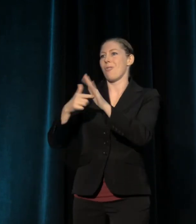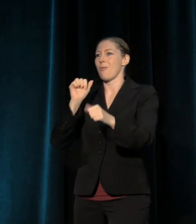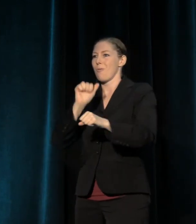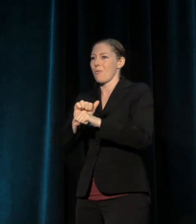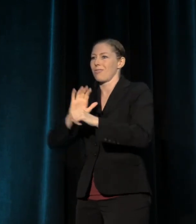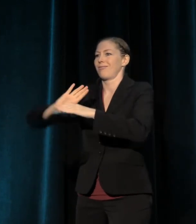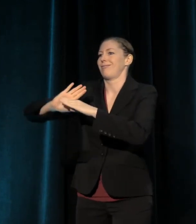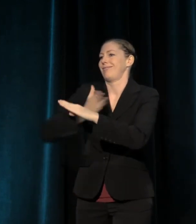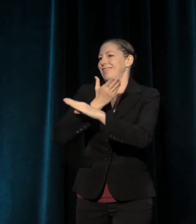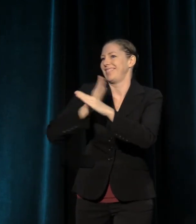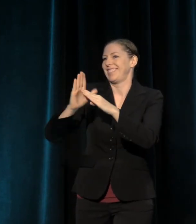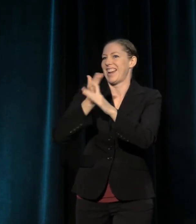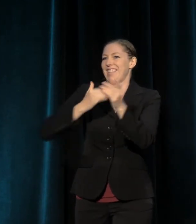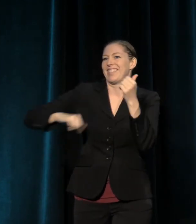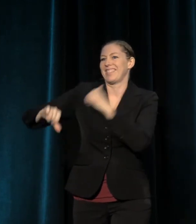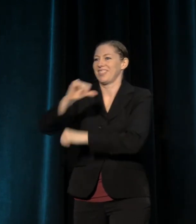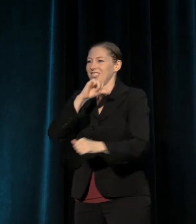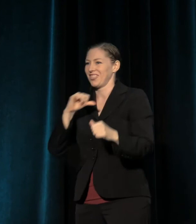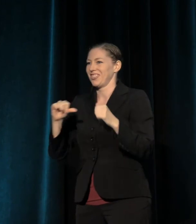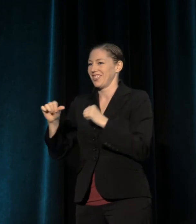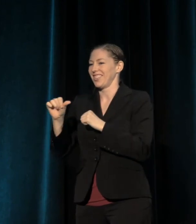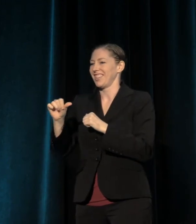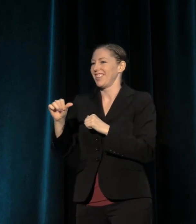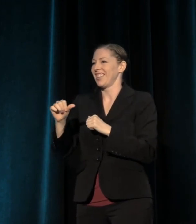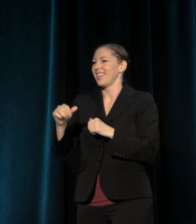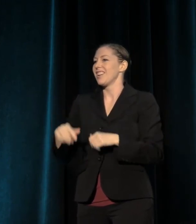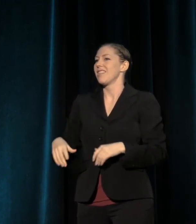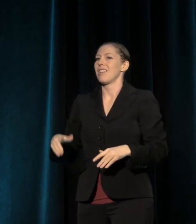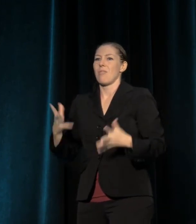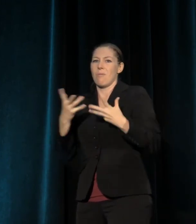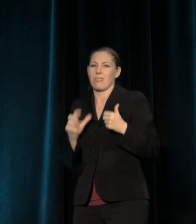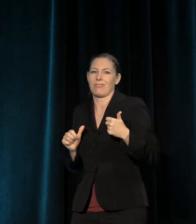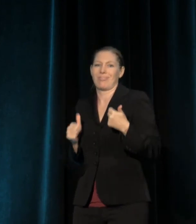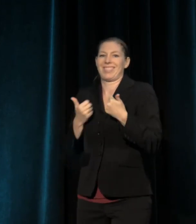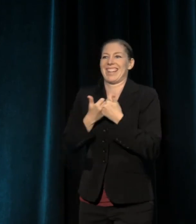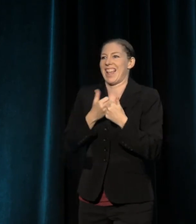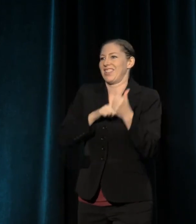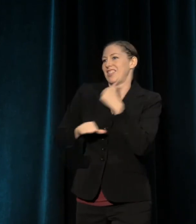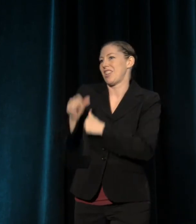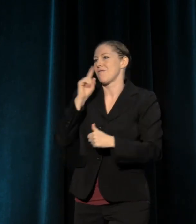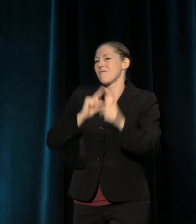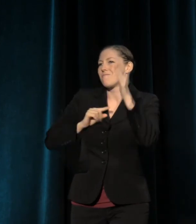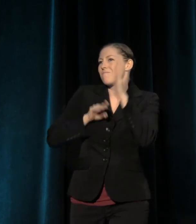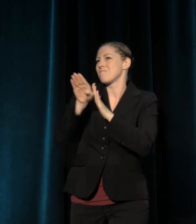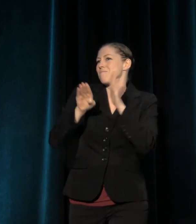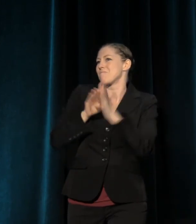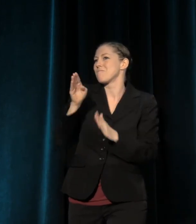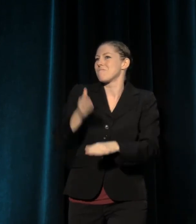and share those ideas with each other, so that we can challenge each other to ever be better;